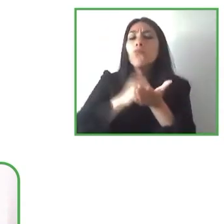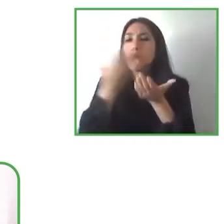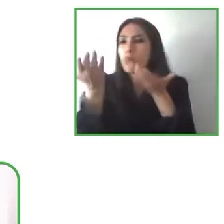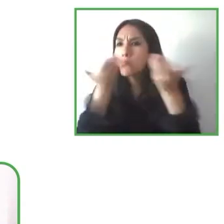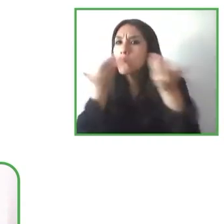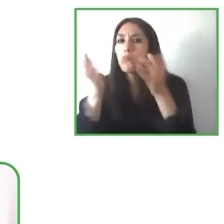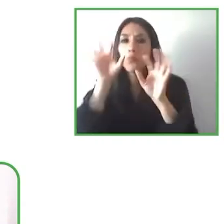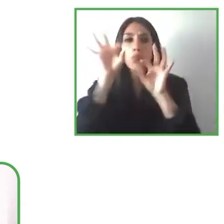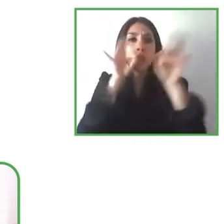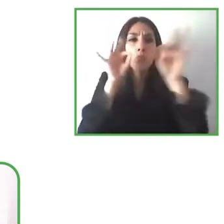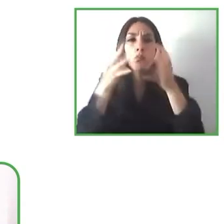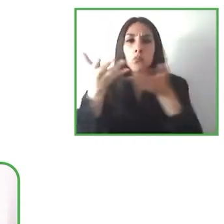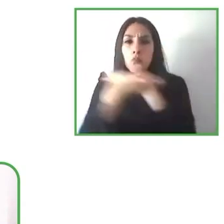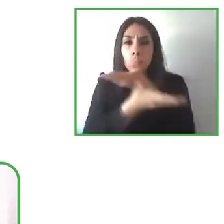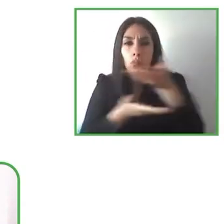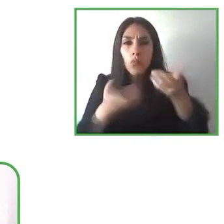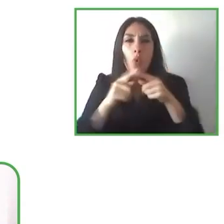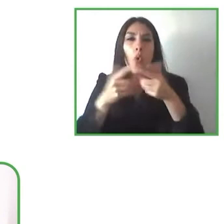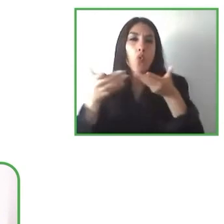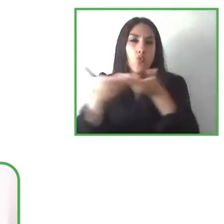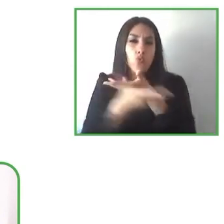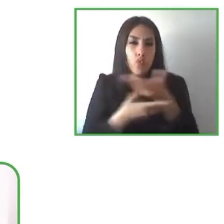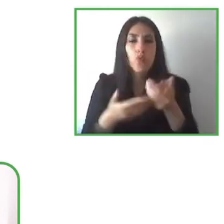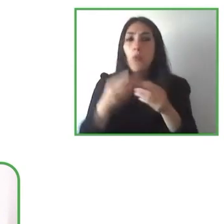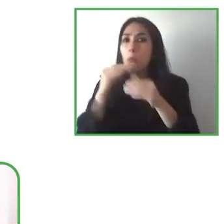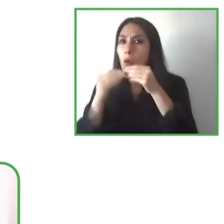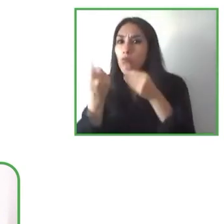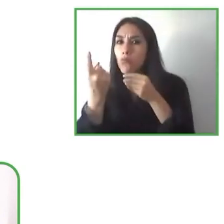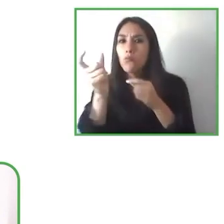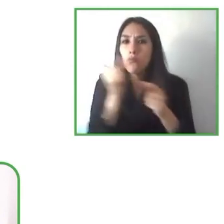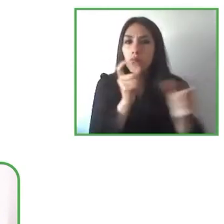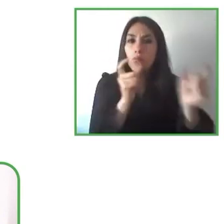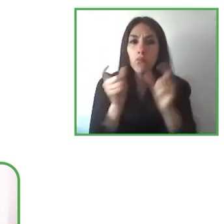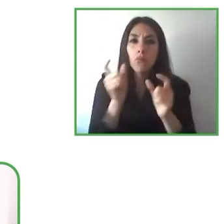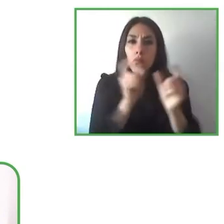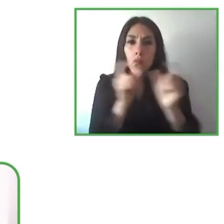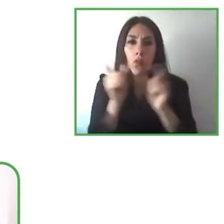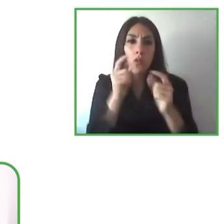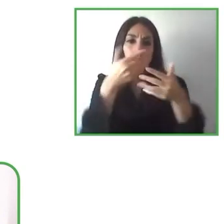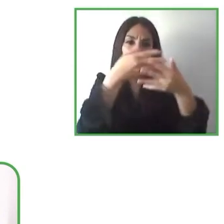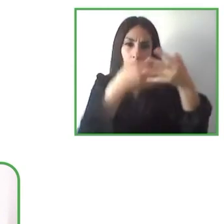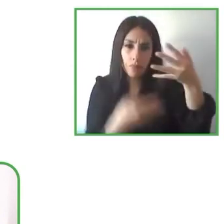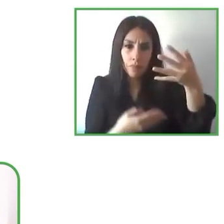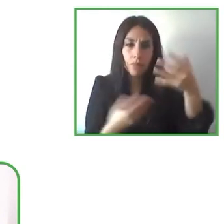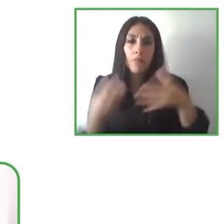the problems, they experience, at the moment of designing these solutions so